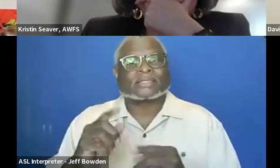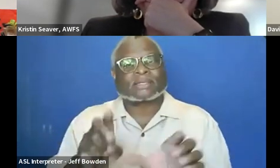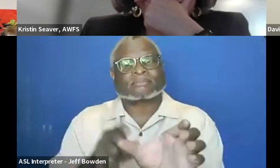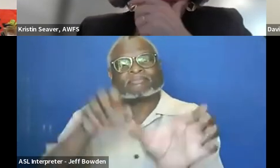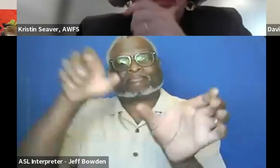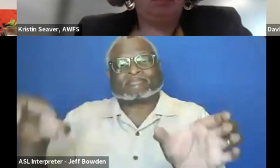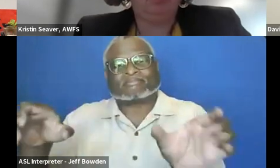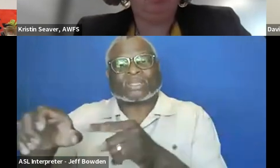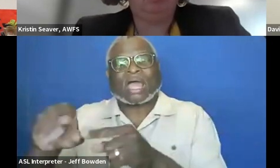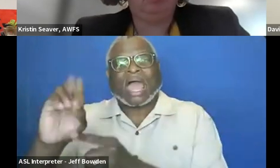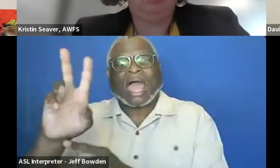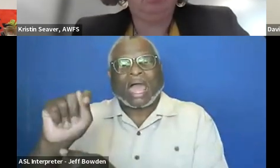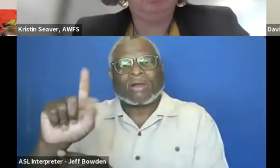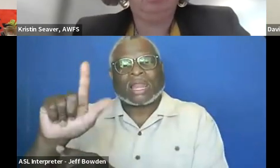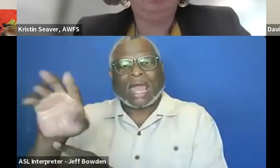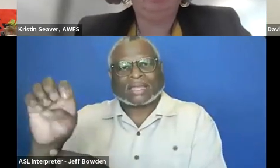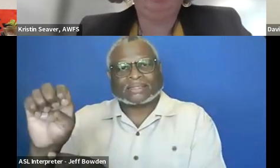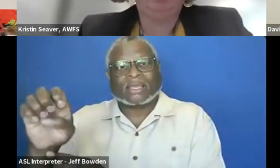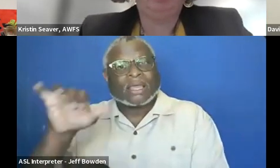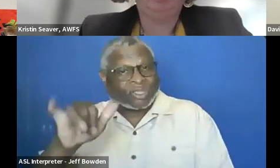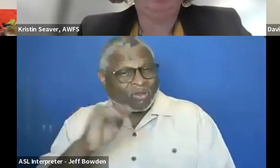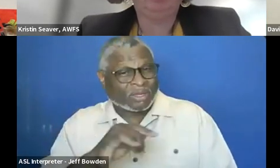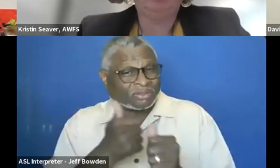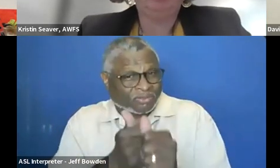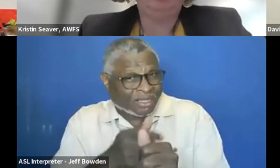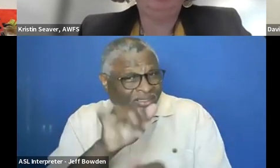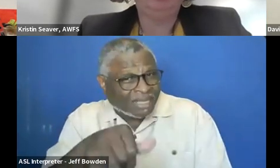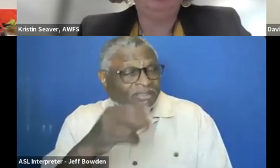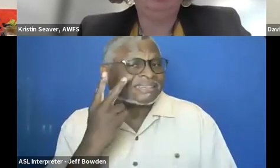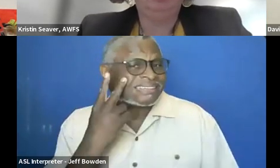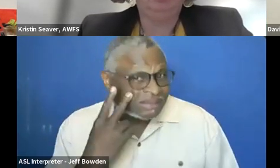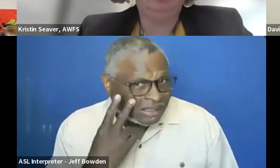We are able to track those matrixes and see what we are doing,